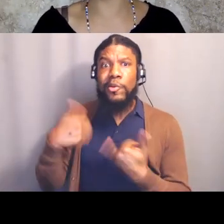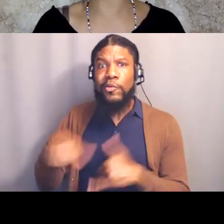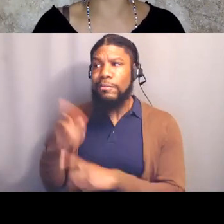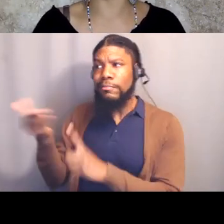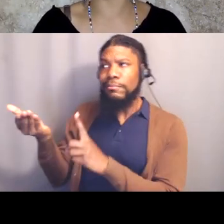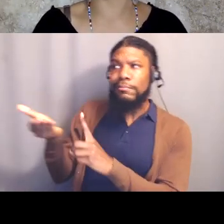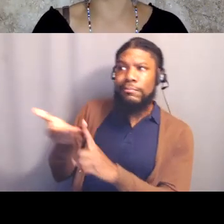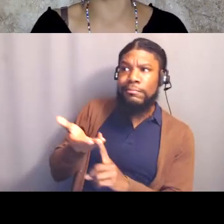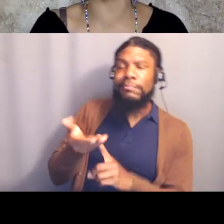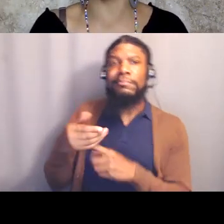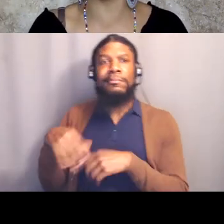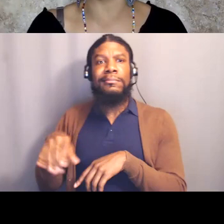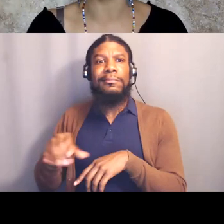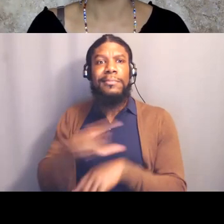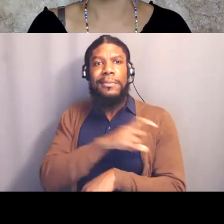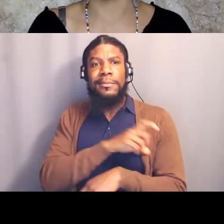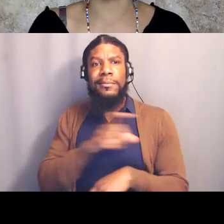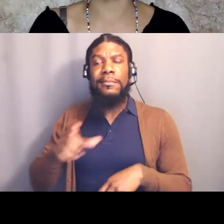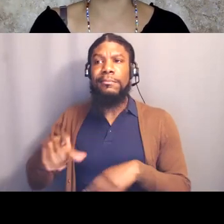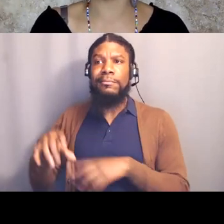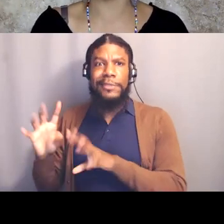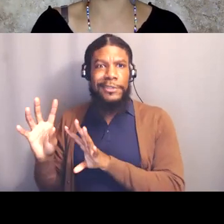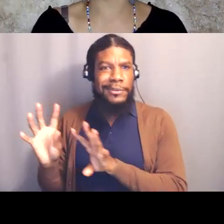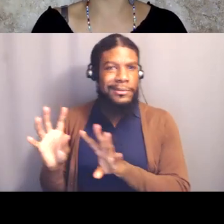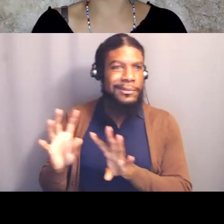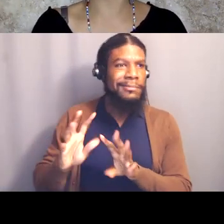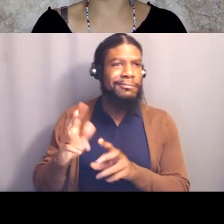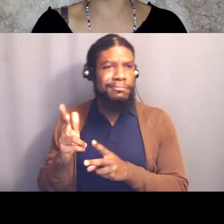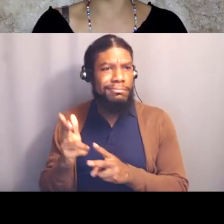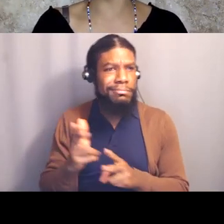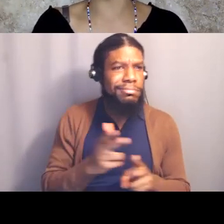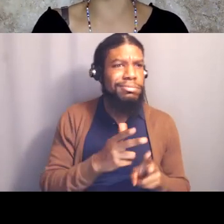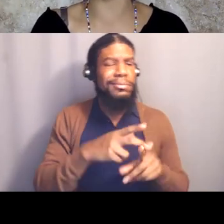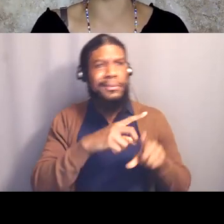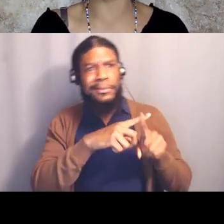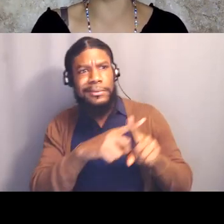after the murder of George Floyd. Jamal called out to Eric Anderson